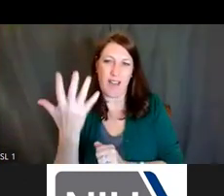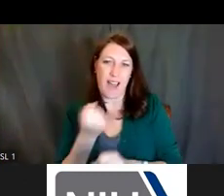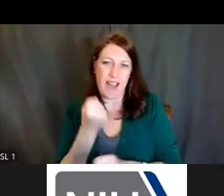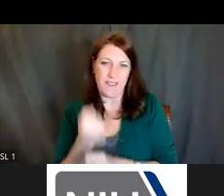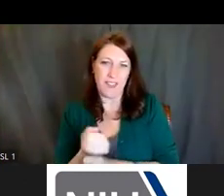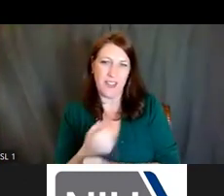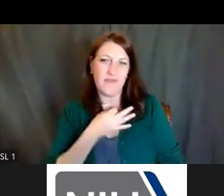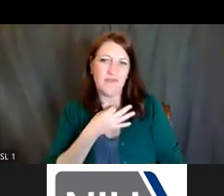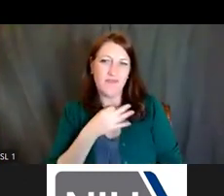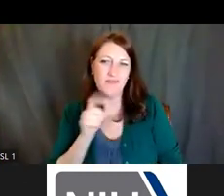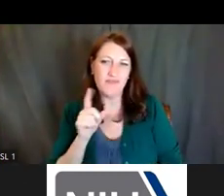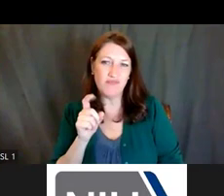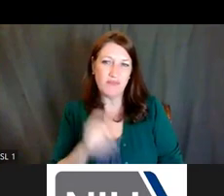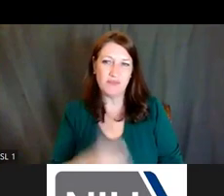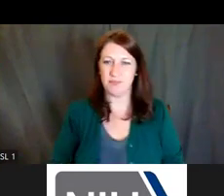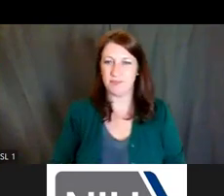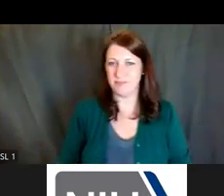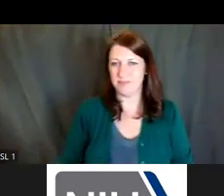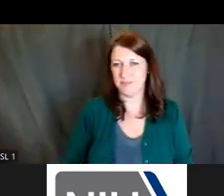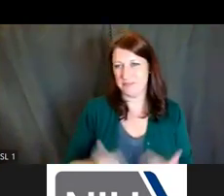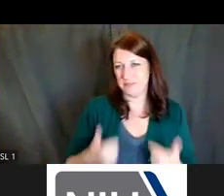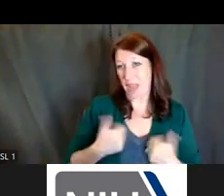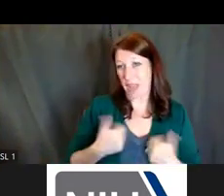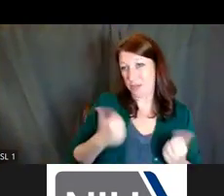Dr. Lauren Hill: I can take a stab at that one, and then turn it back over to Amanda.